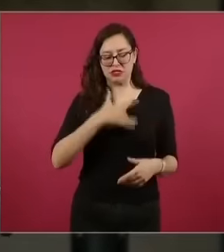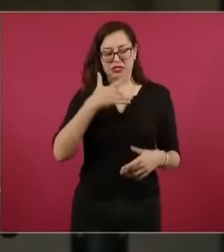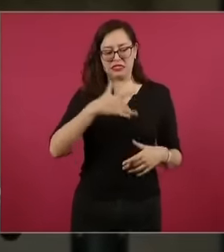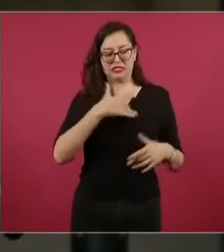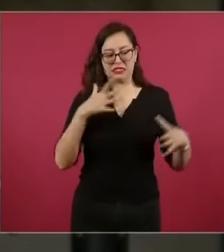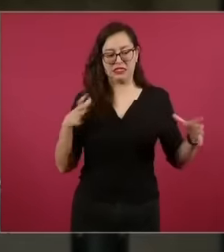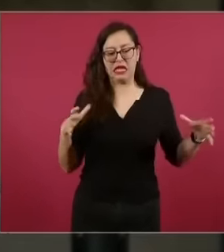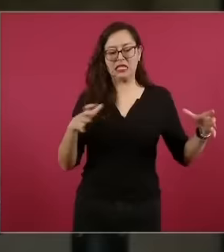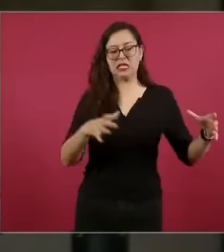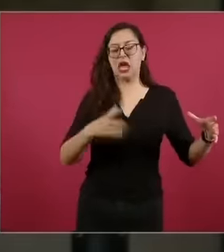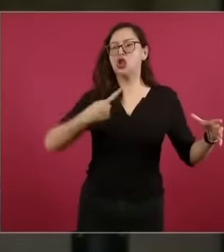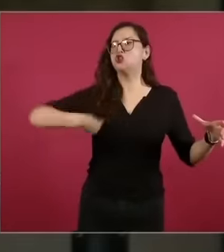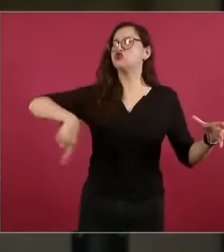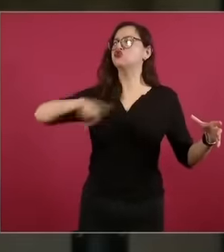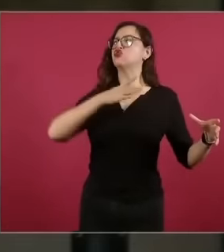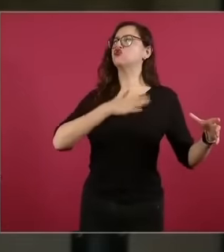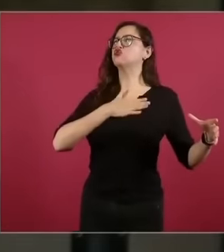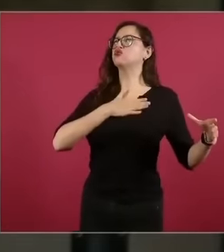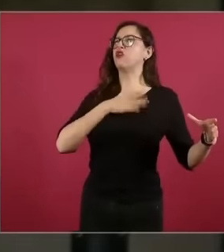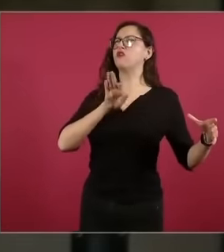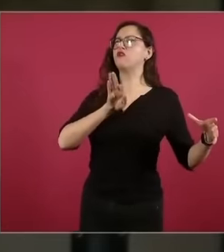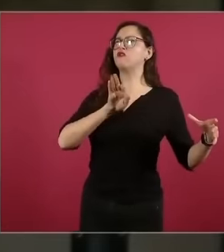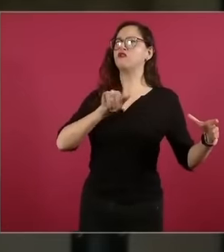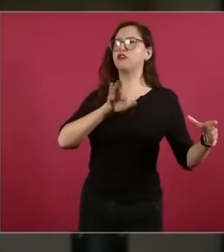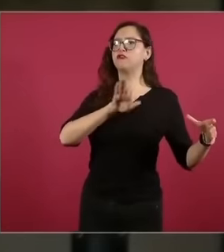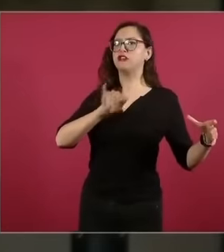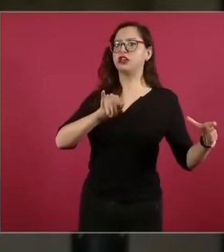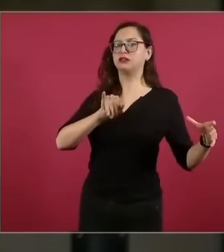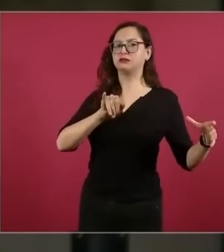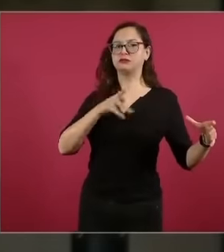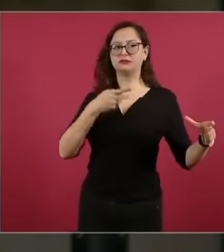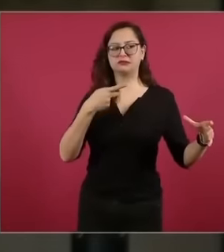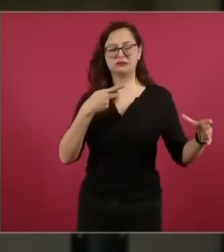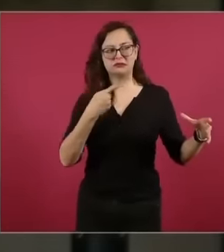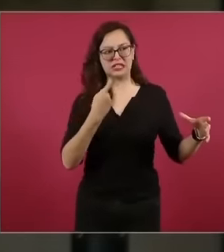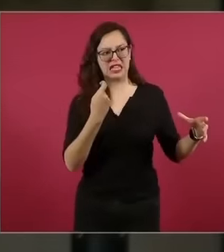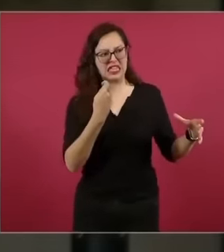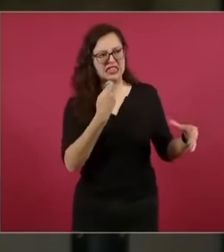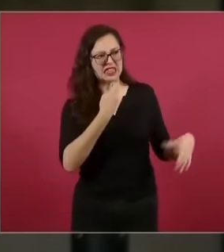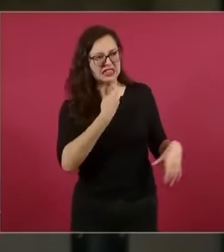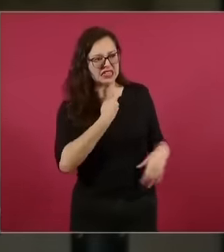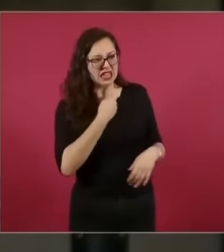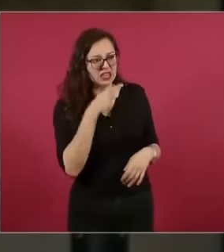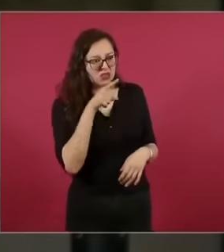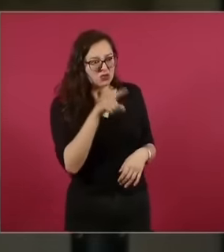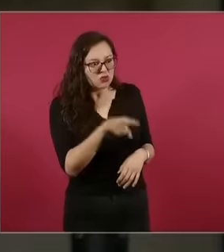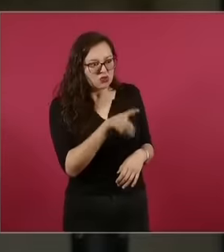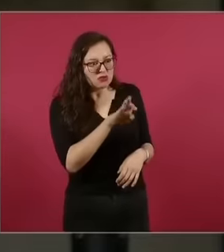you have criticized and it is a very strange identity issue because it really sometimes seems that they